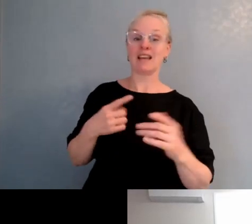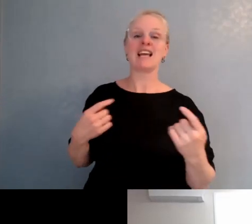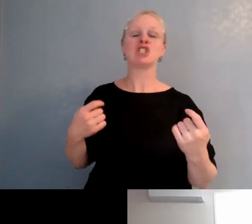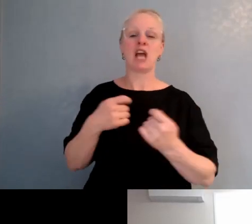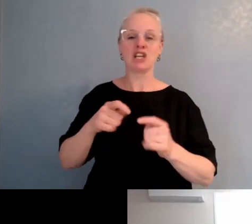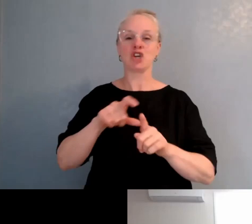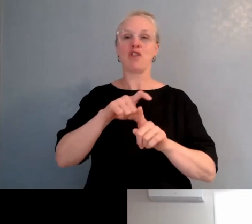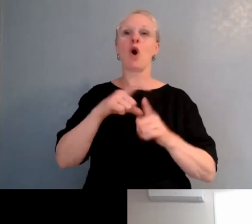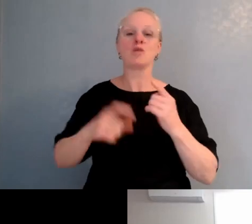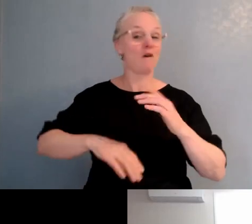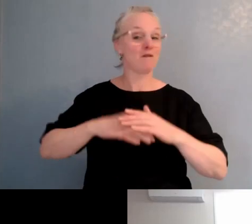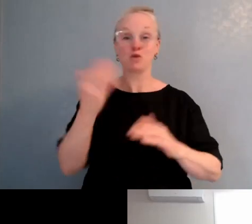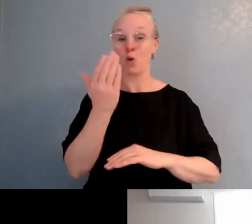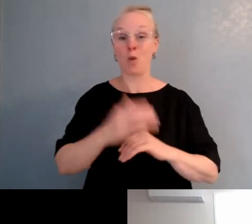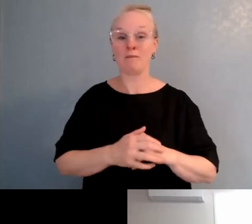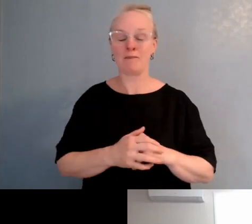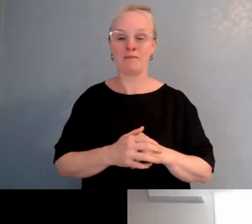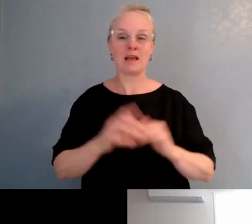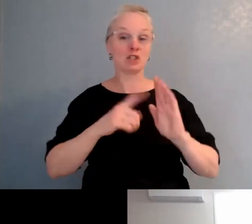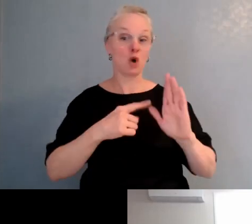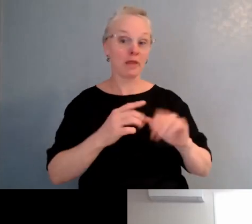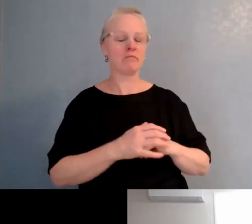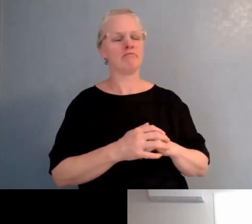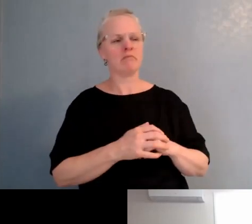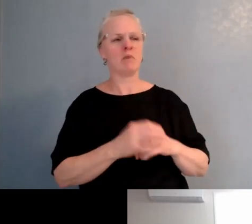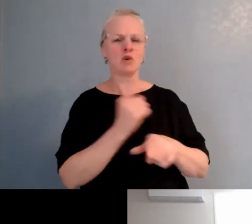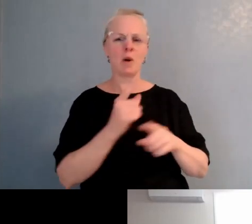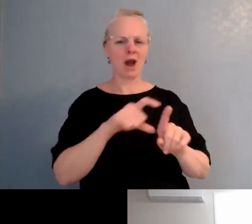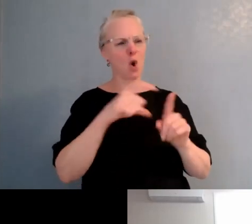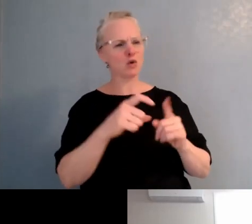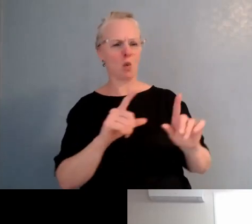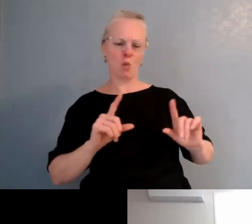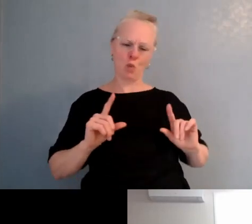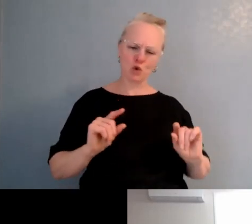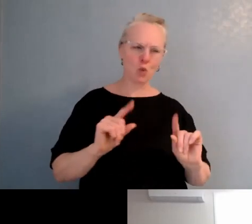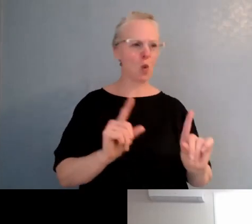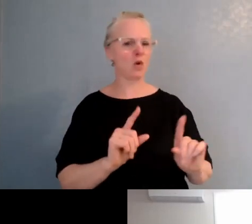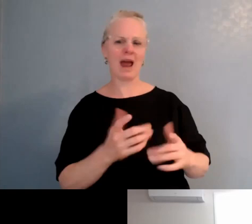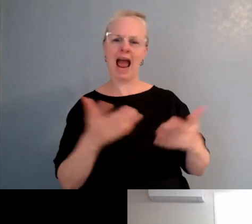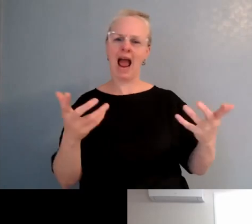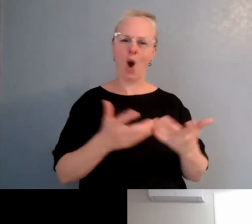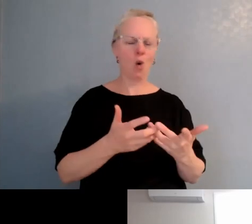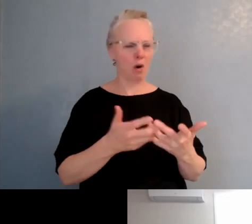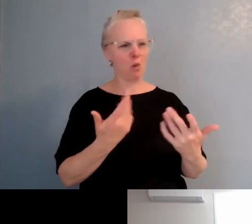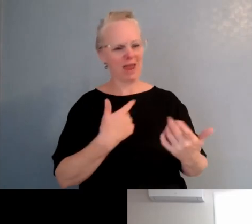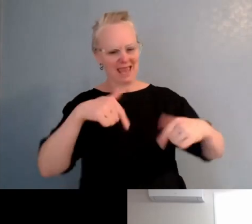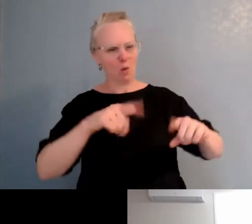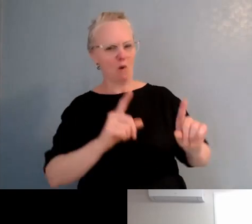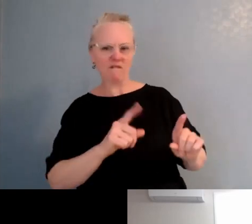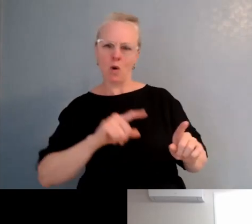I suppose, if we look at culture, in terms of what we do and how we do things. We're here for all our kids across the school, and obviously that middle school education,